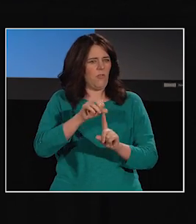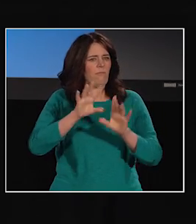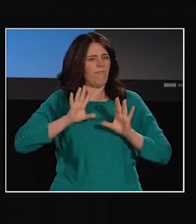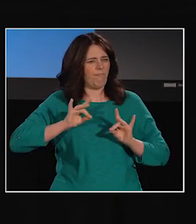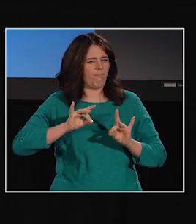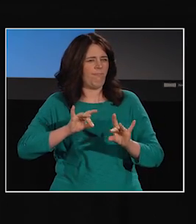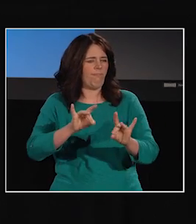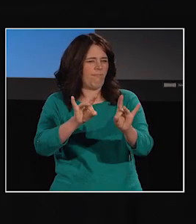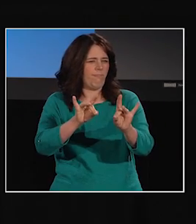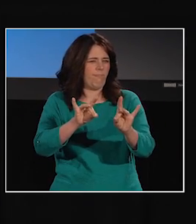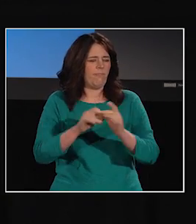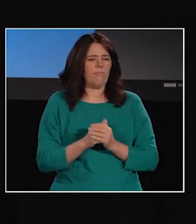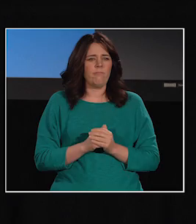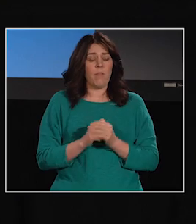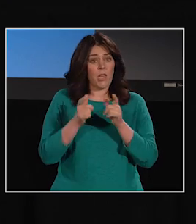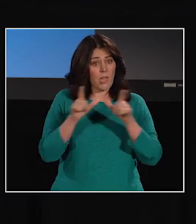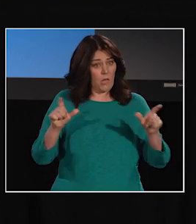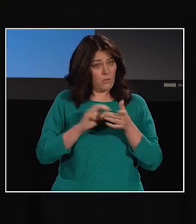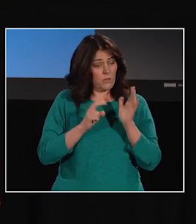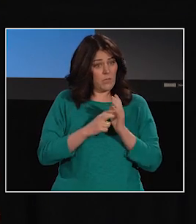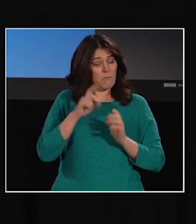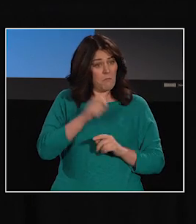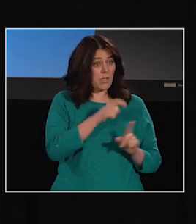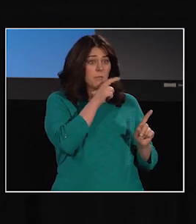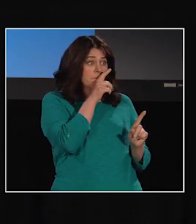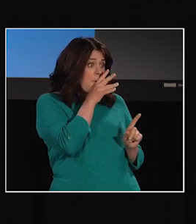And this language does not need to be a spoken language.